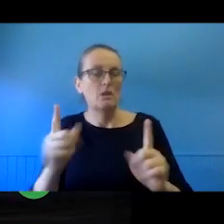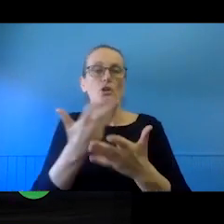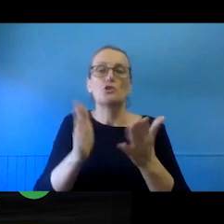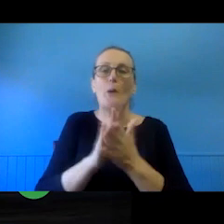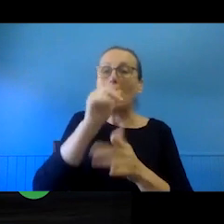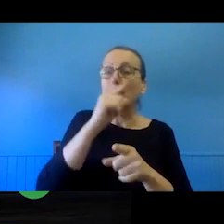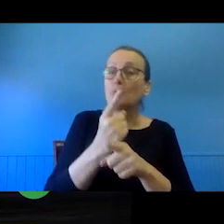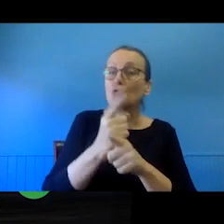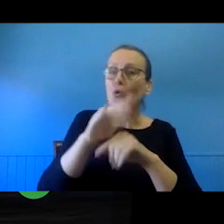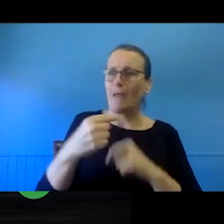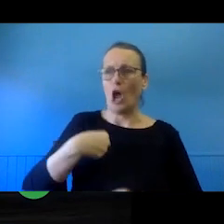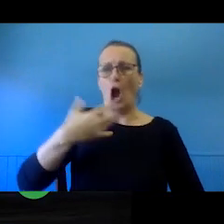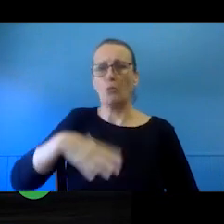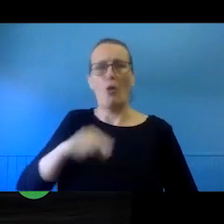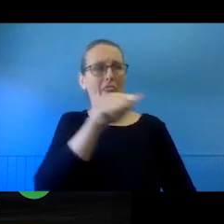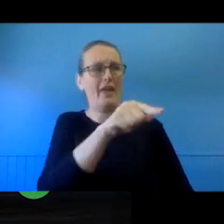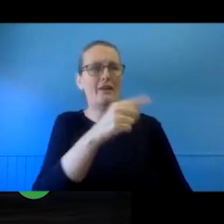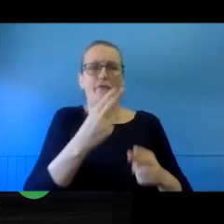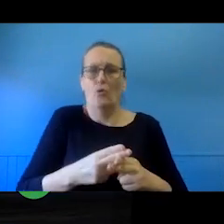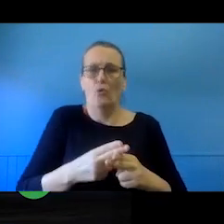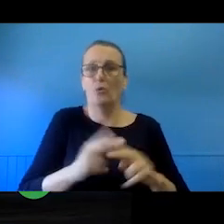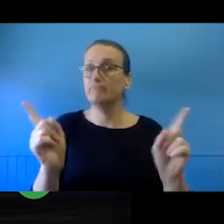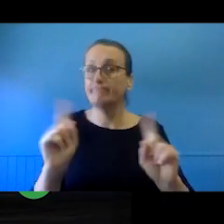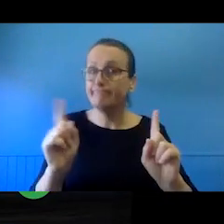types of things they want to do - the intended uses - often doesn't